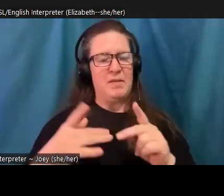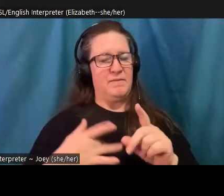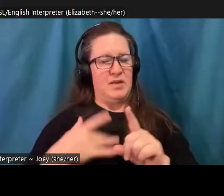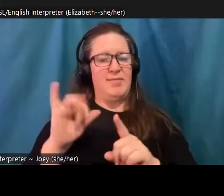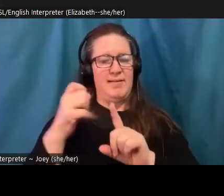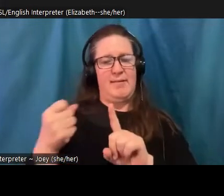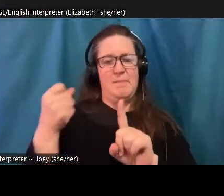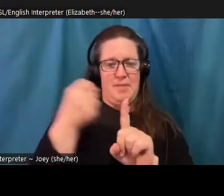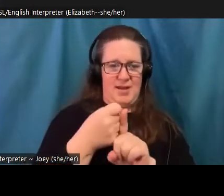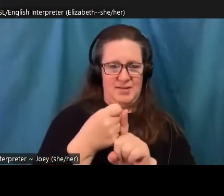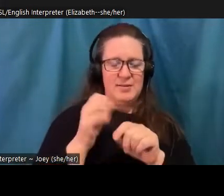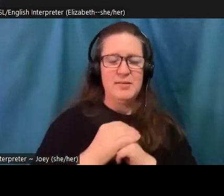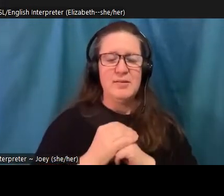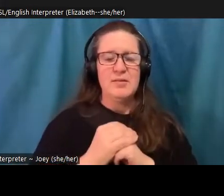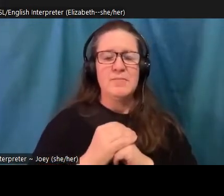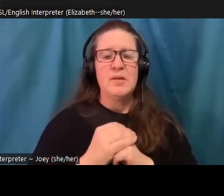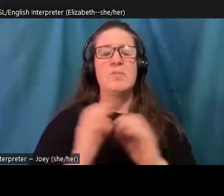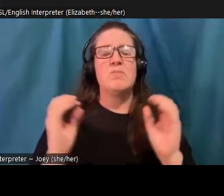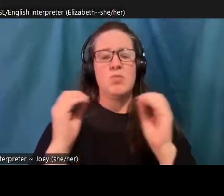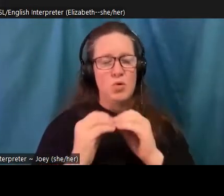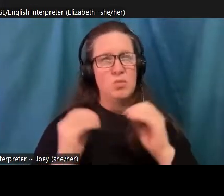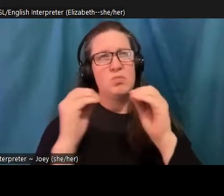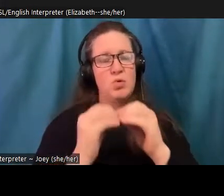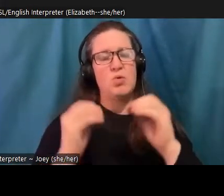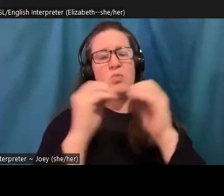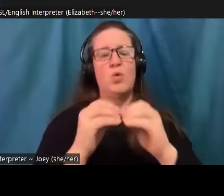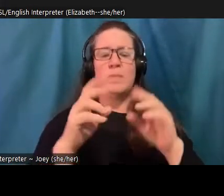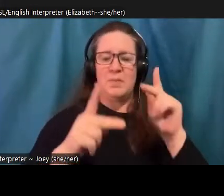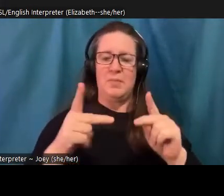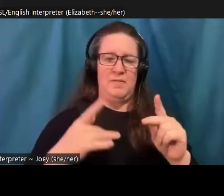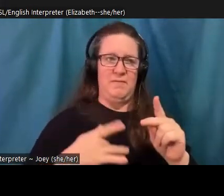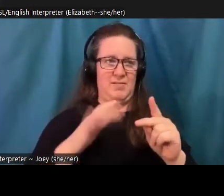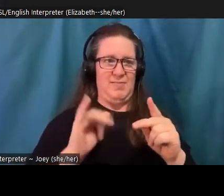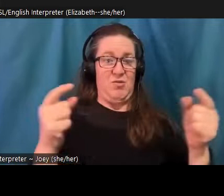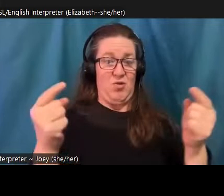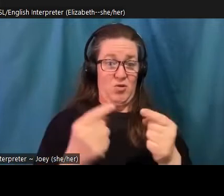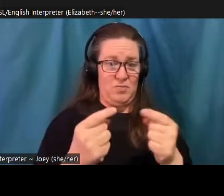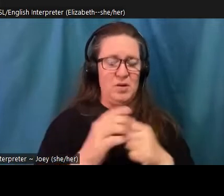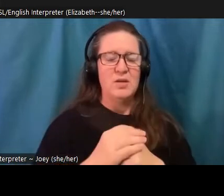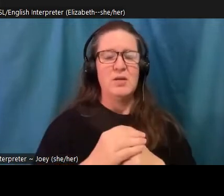social spectrum are being harmed. Now, we're still overwhelmingly talking about marginalized communities and